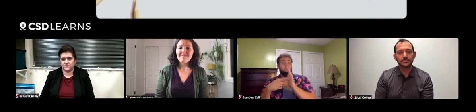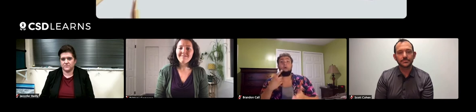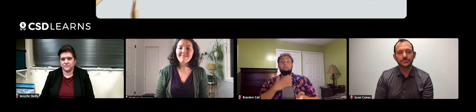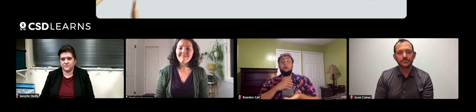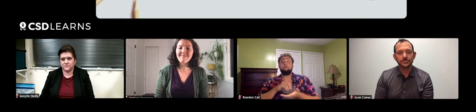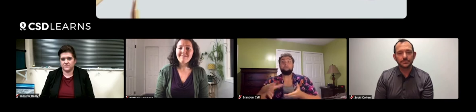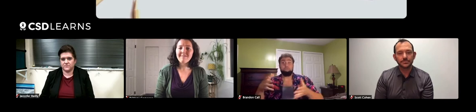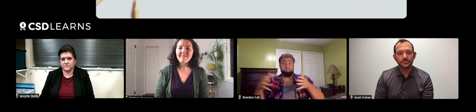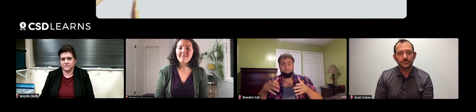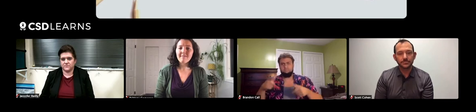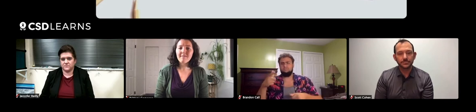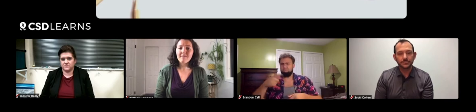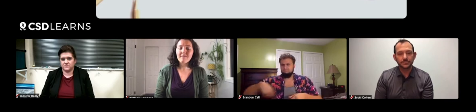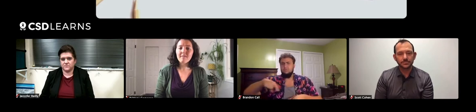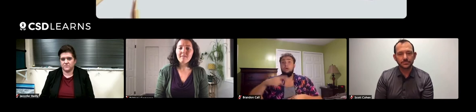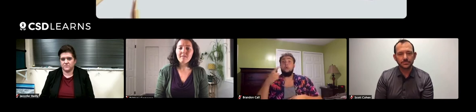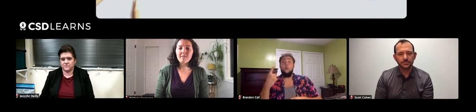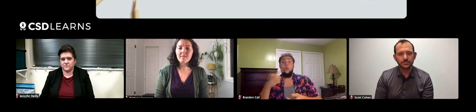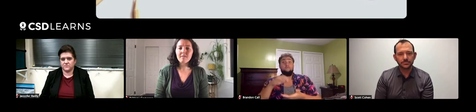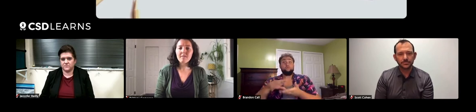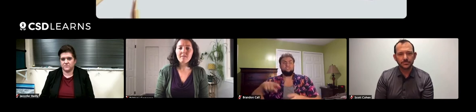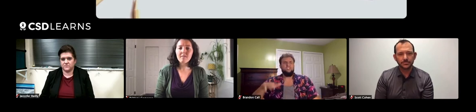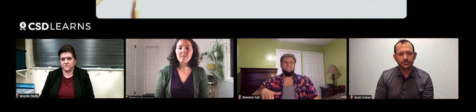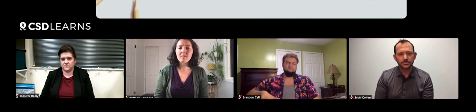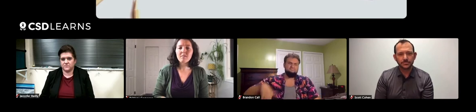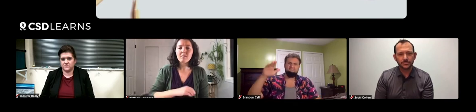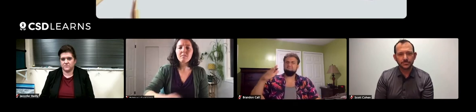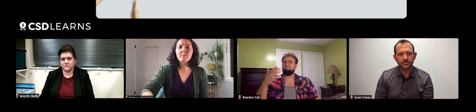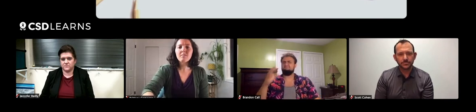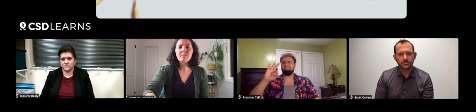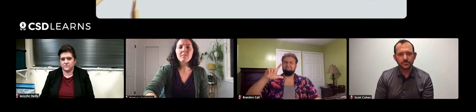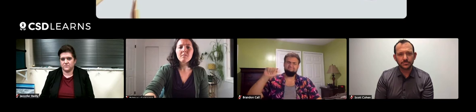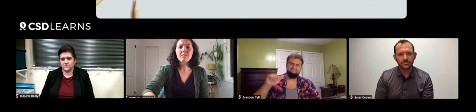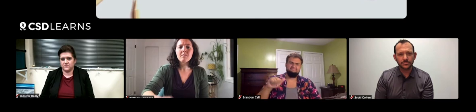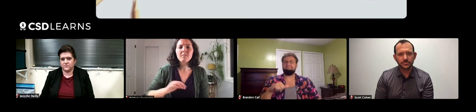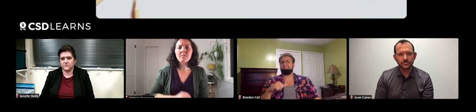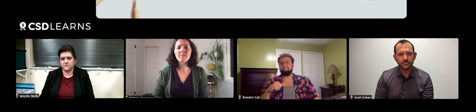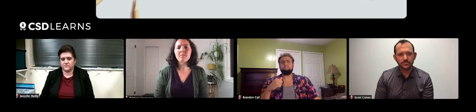For example, I had a student who was born and raised in Florida.